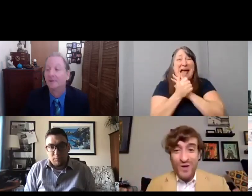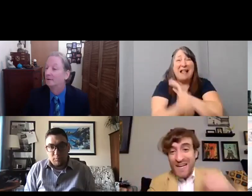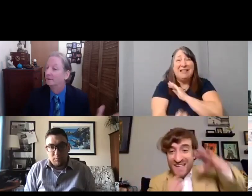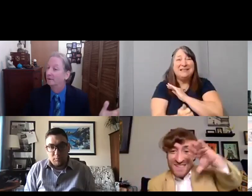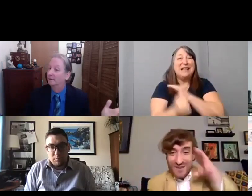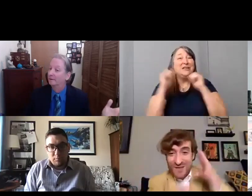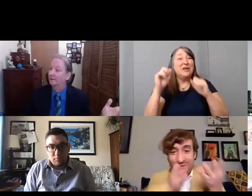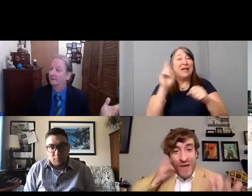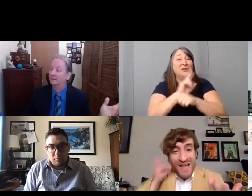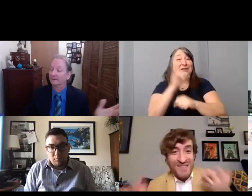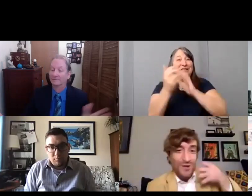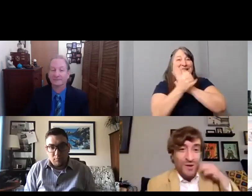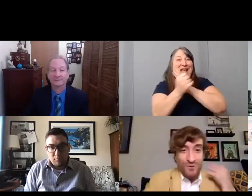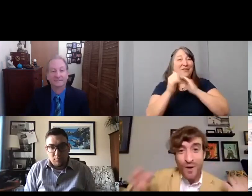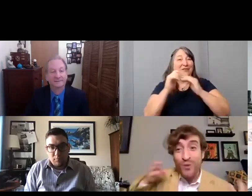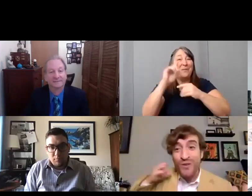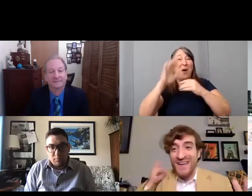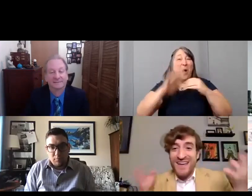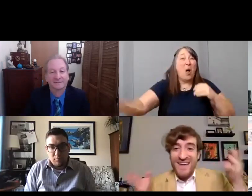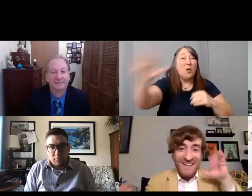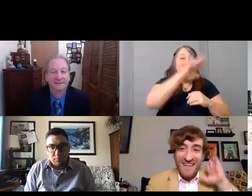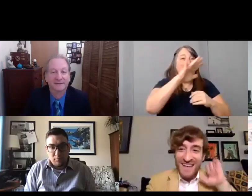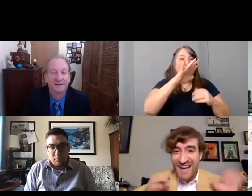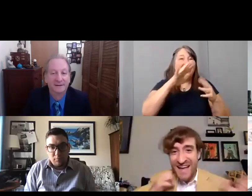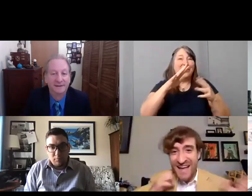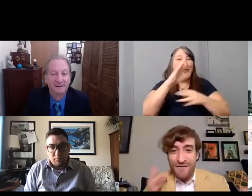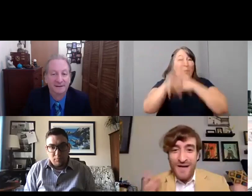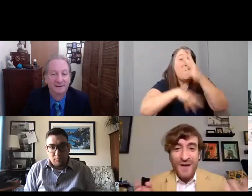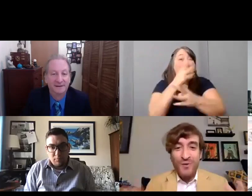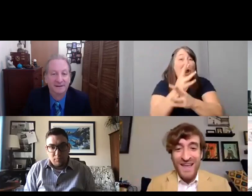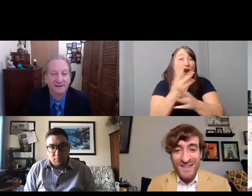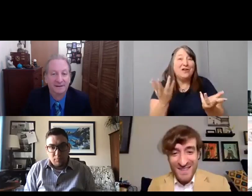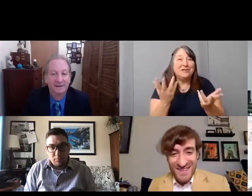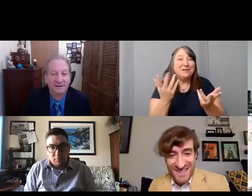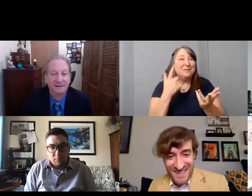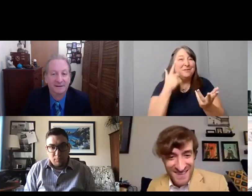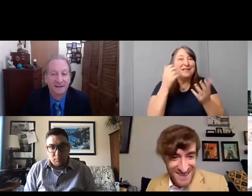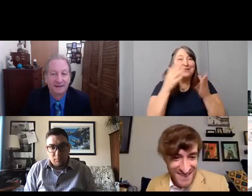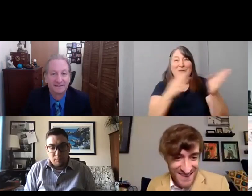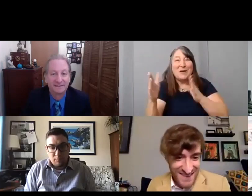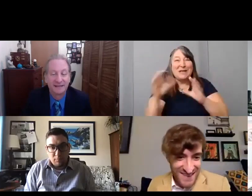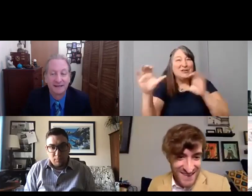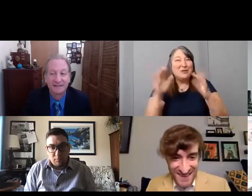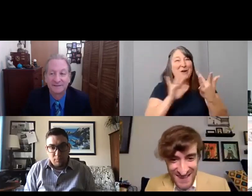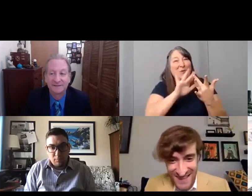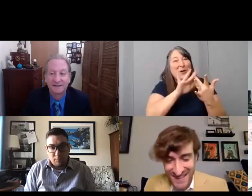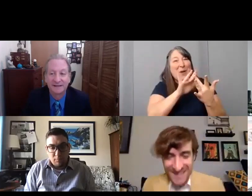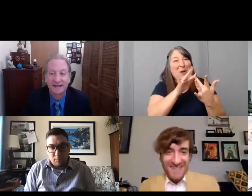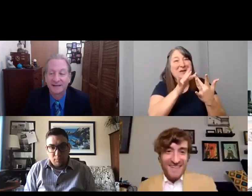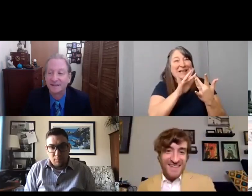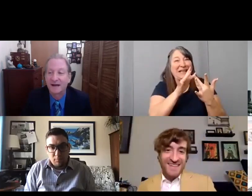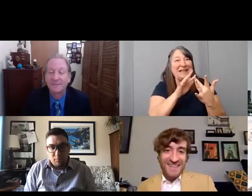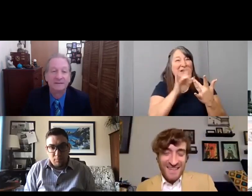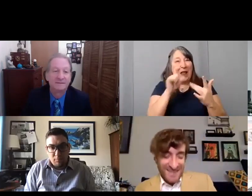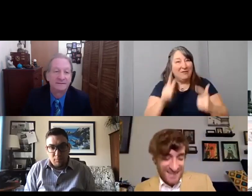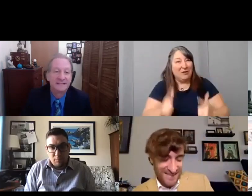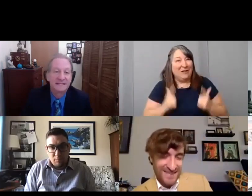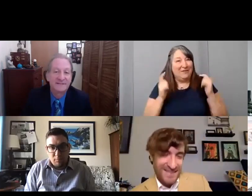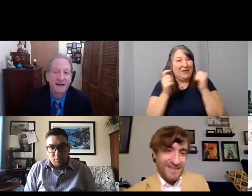because there’s ways to do it remotely, and uh find ways. [David] yeah, yeah thankfully. And I mean this is family.